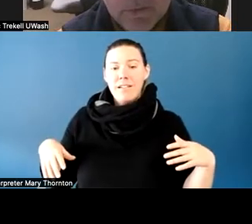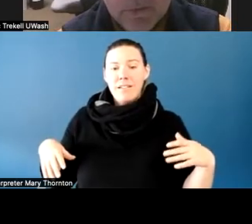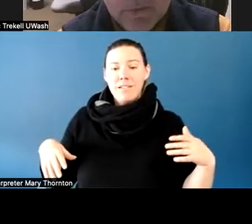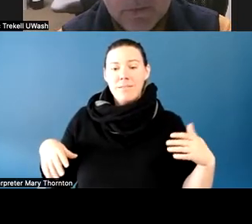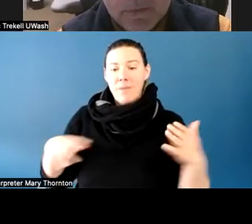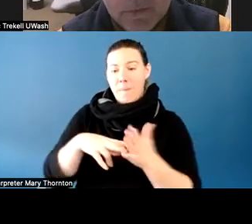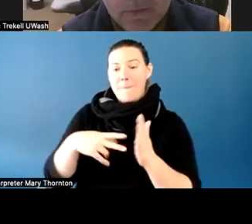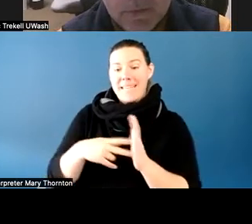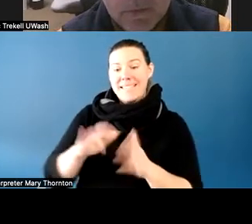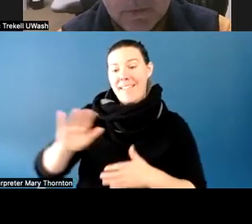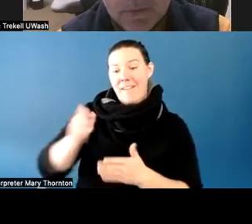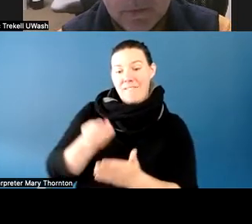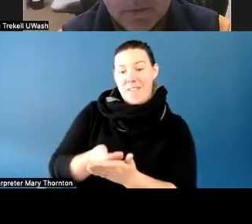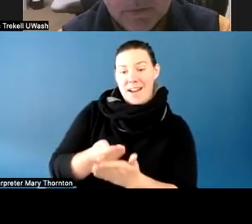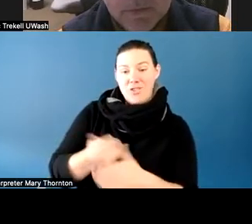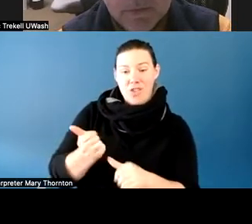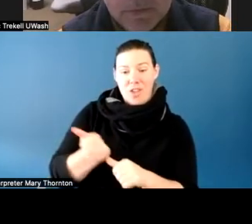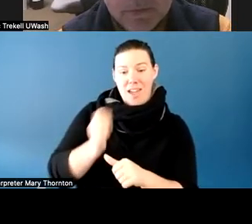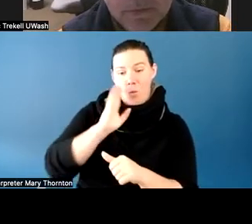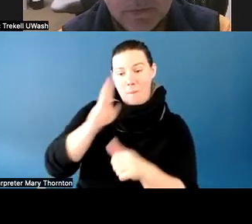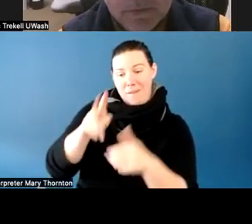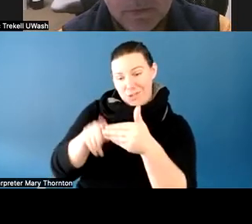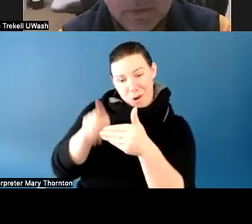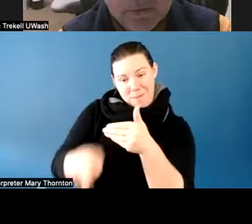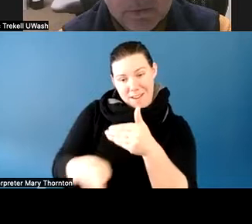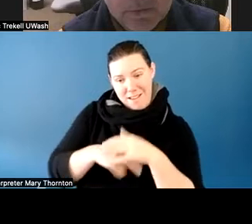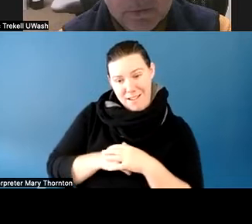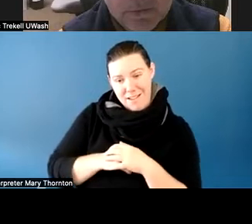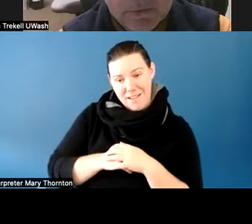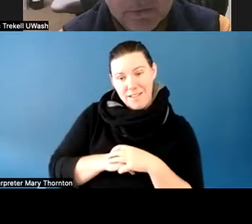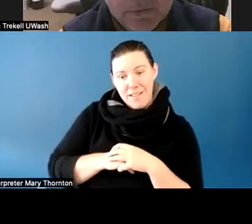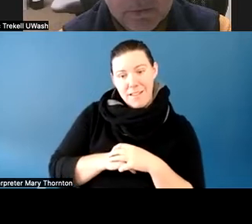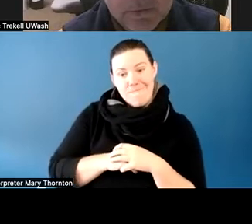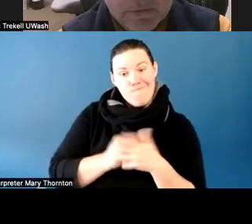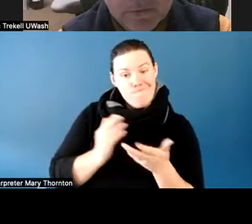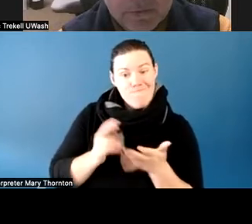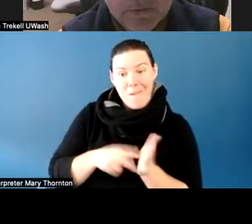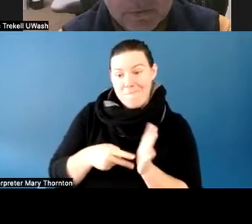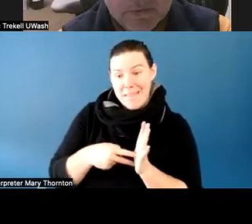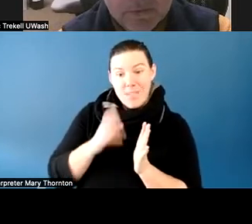terminated, and would've lost out on their housing,